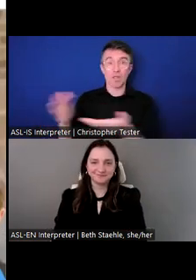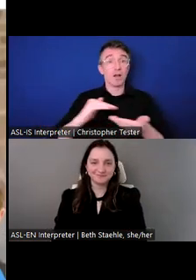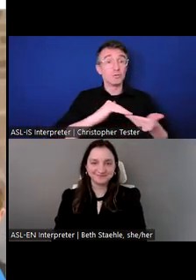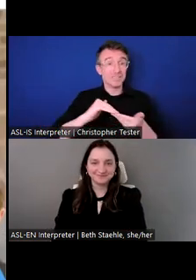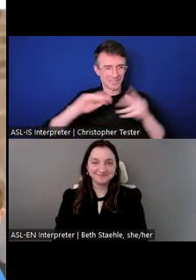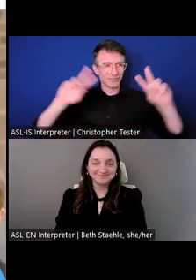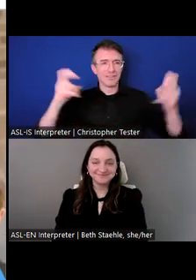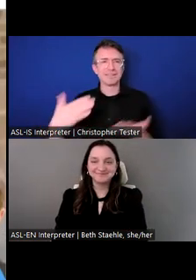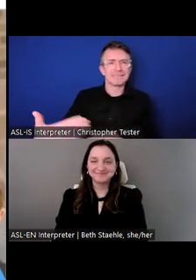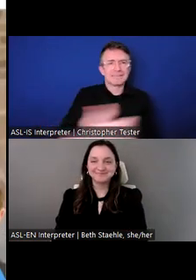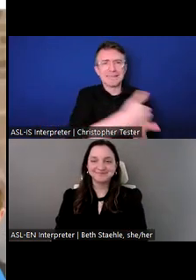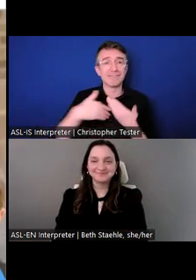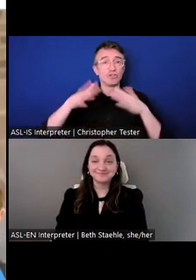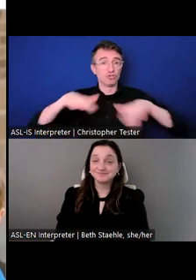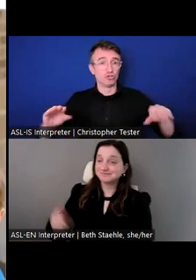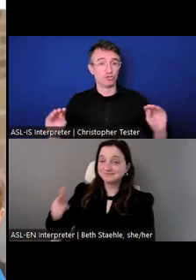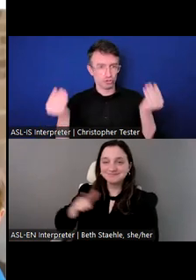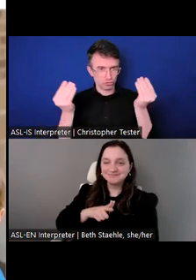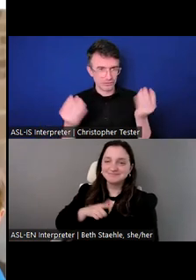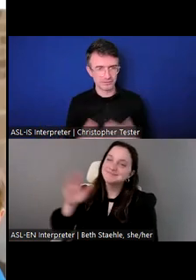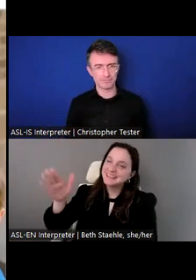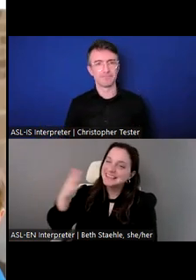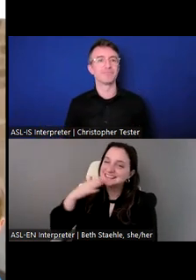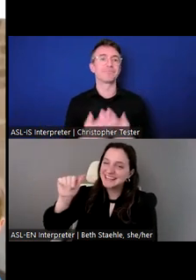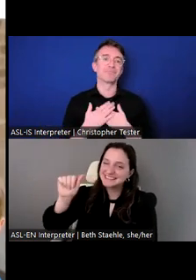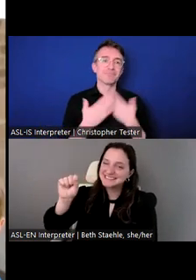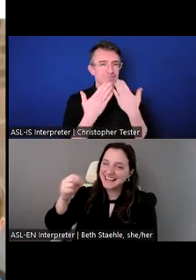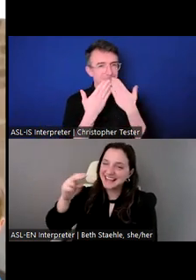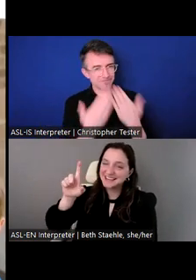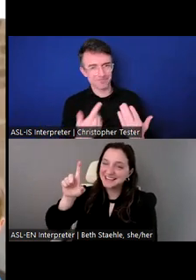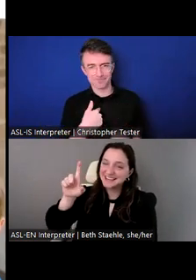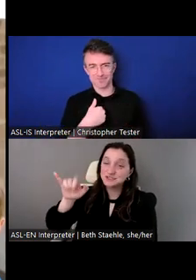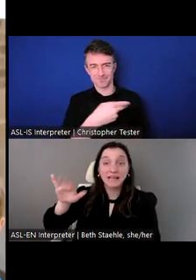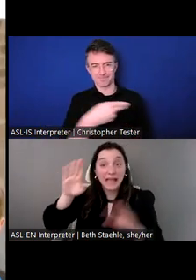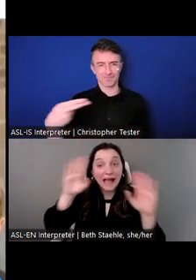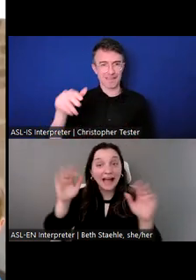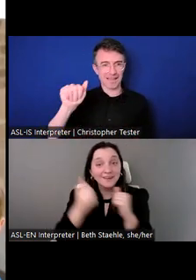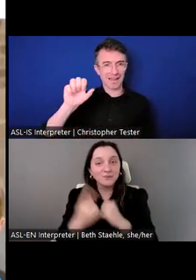Jennifer Kim: Hi everyone. Excited to be here.